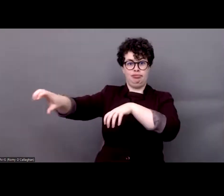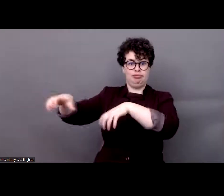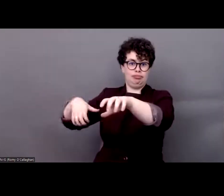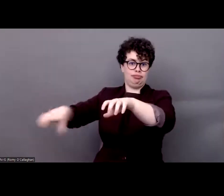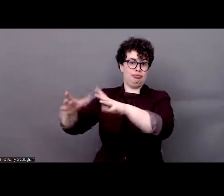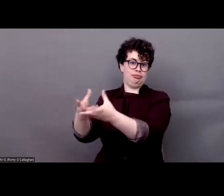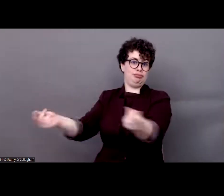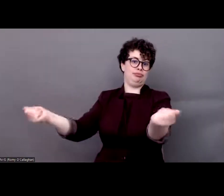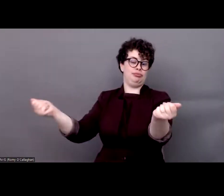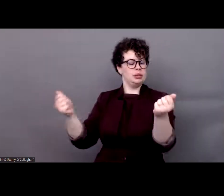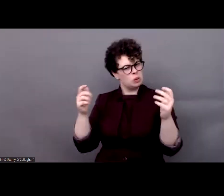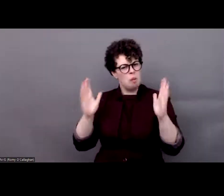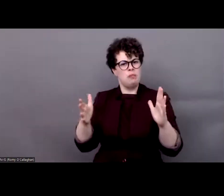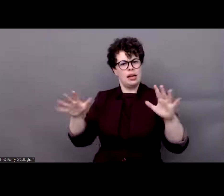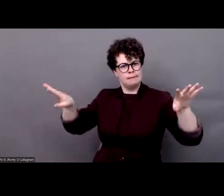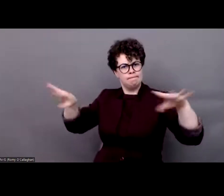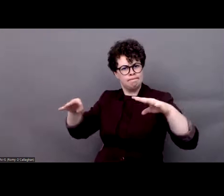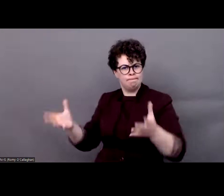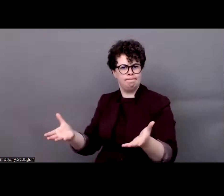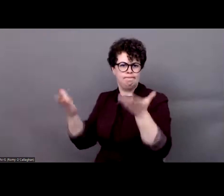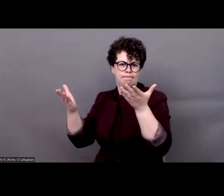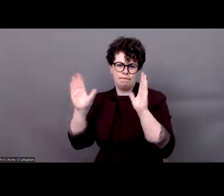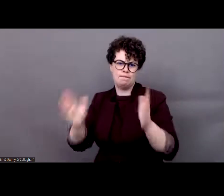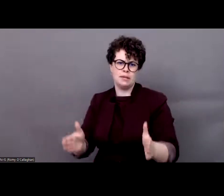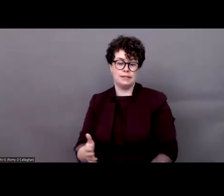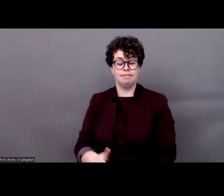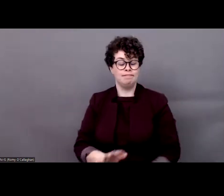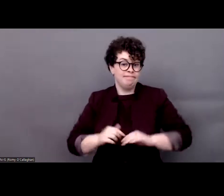So let me see. That's it for now.